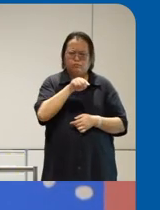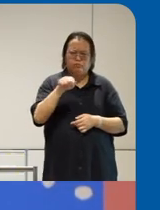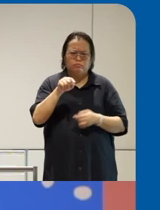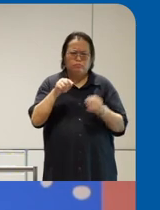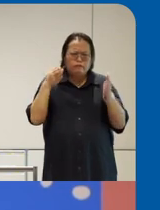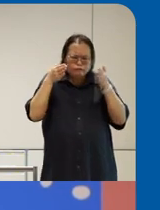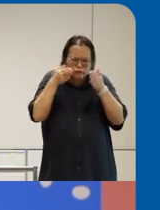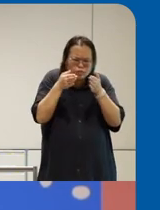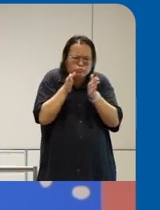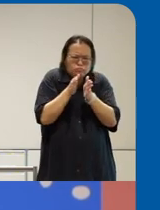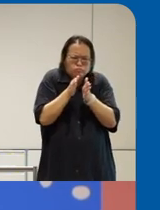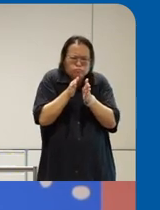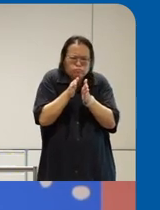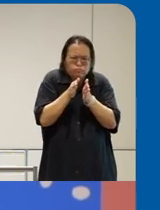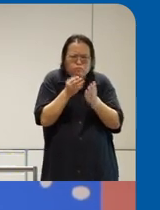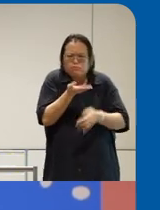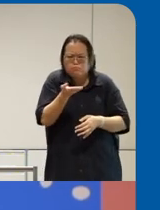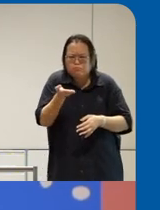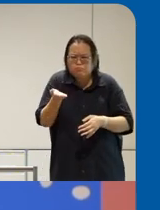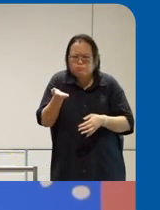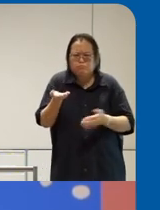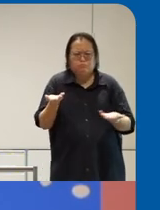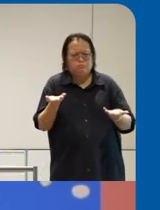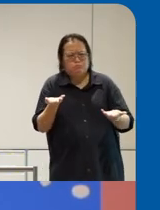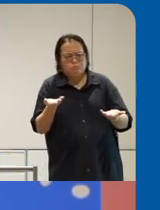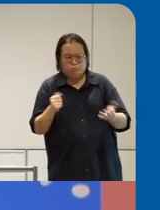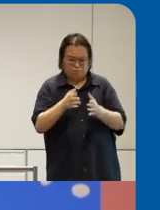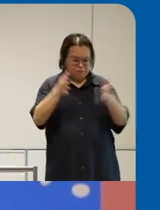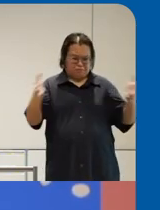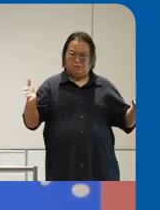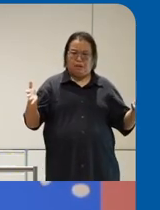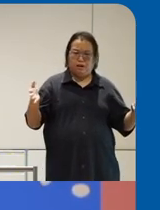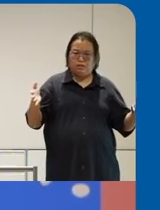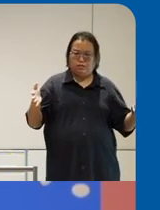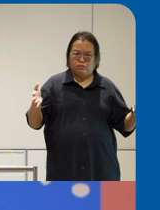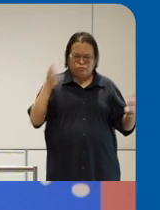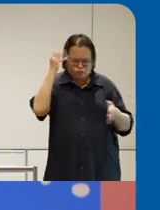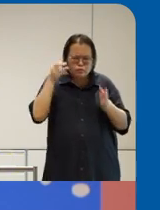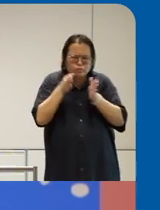Community right you know if you do it the census it is it's not large by numbers um one of things